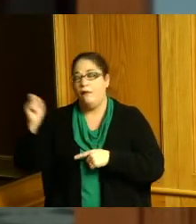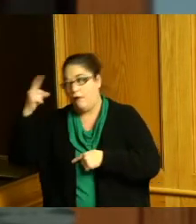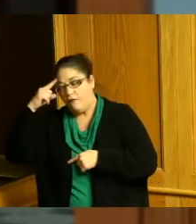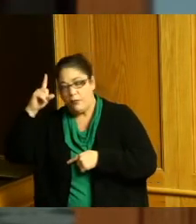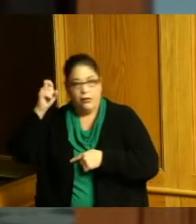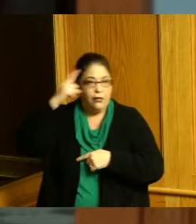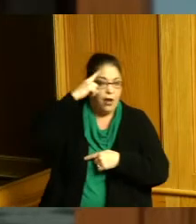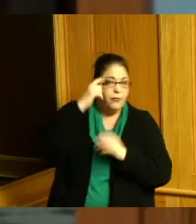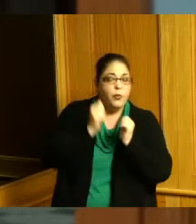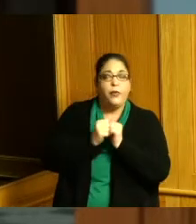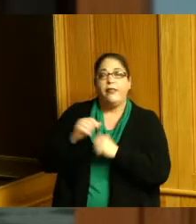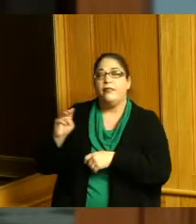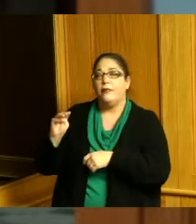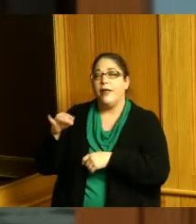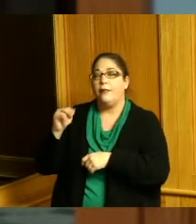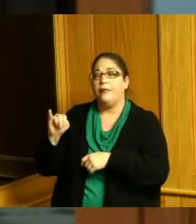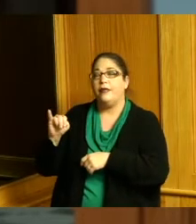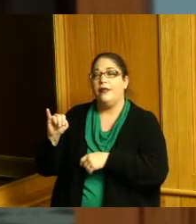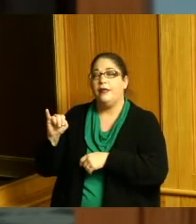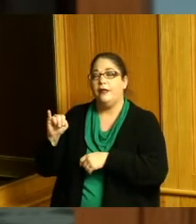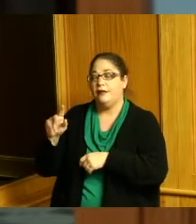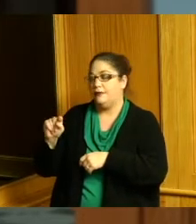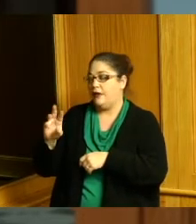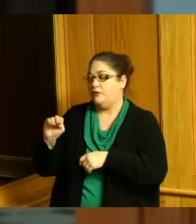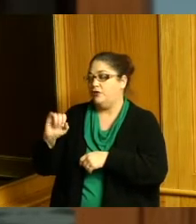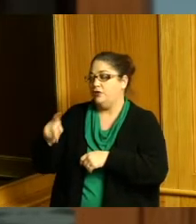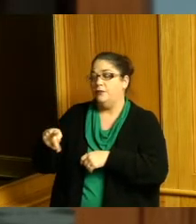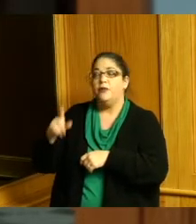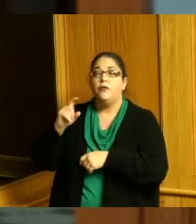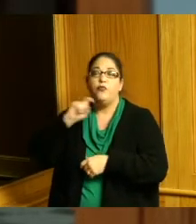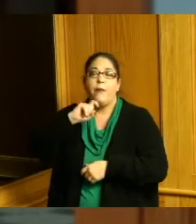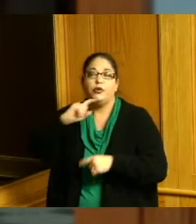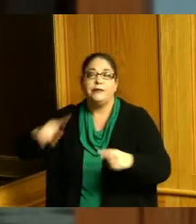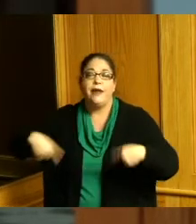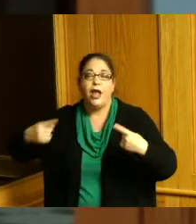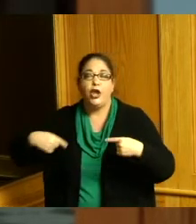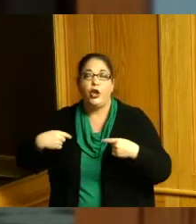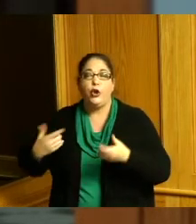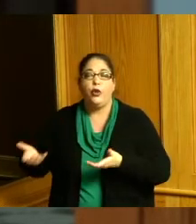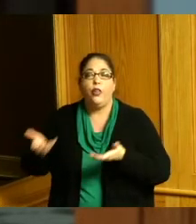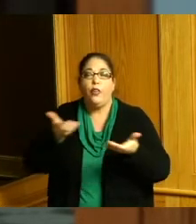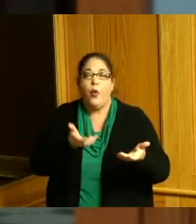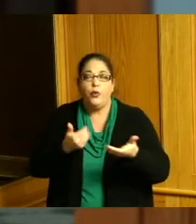Township for the rental of a rubber tired loader for the 2021-22 snow and ice season